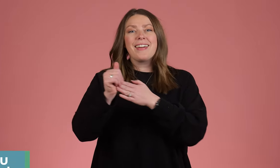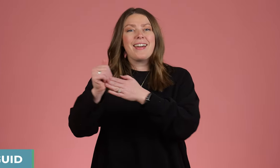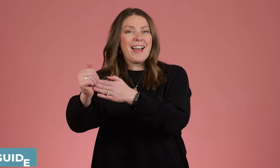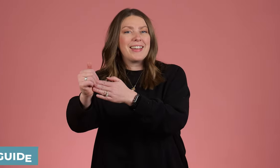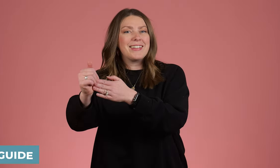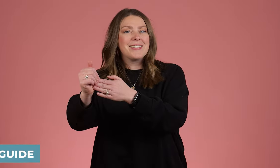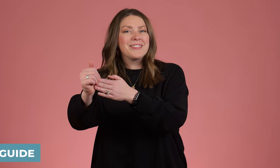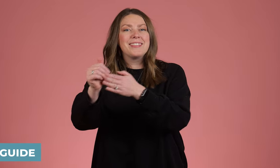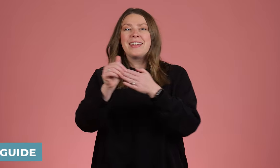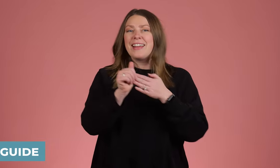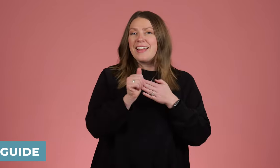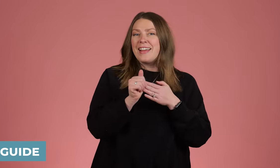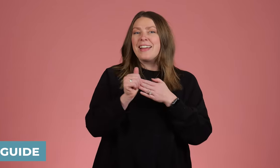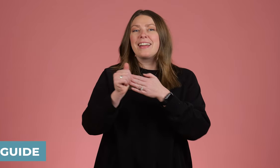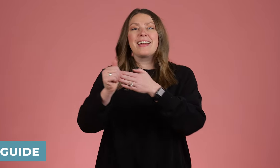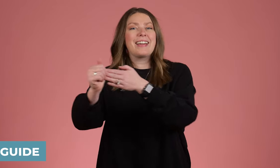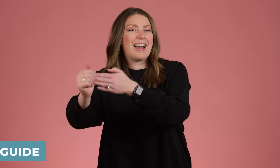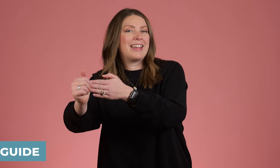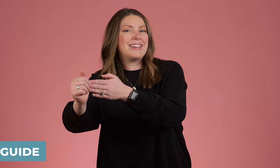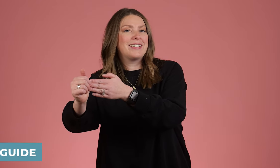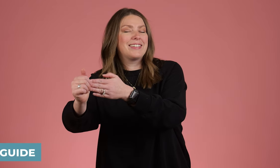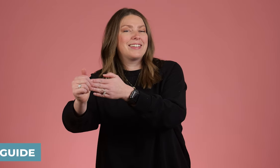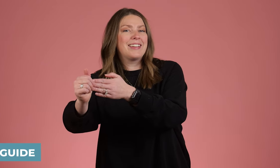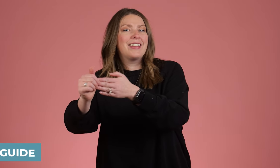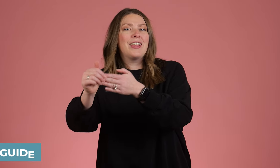Guide.